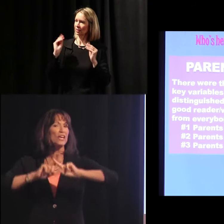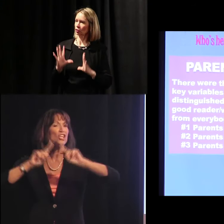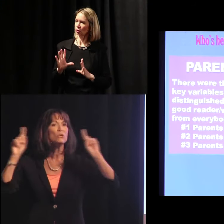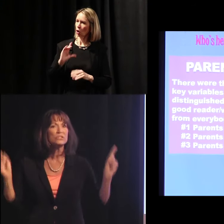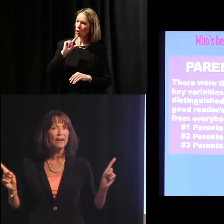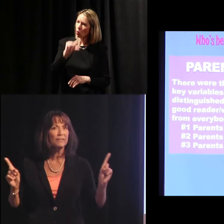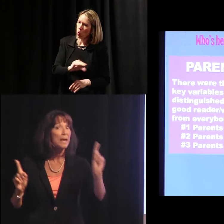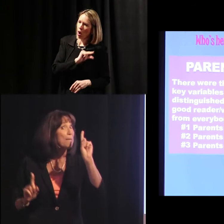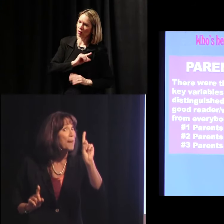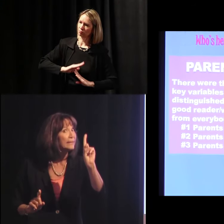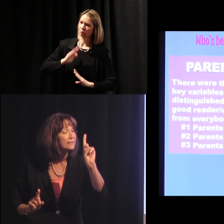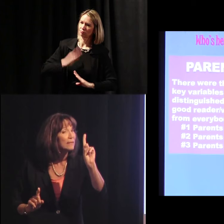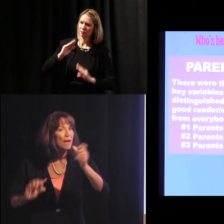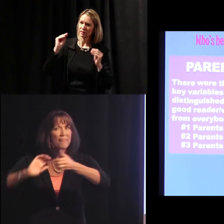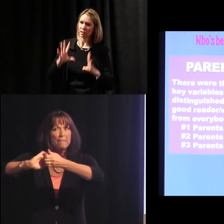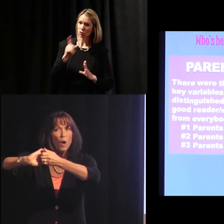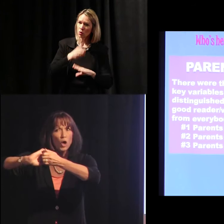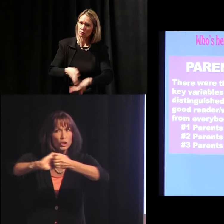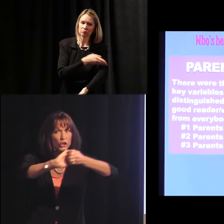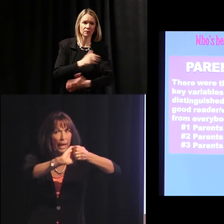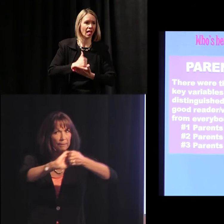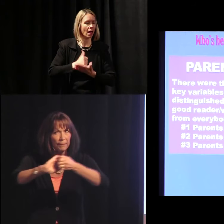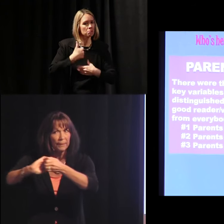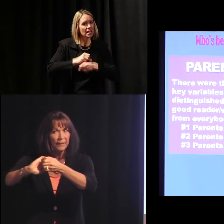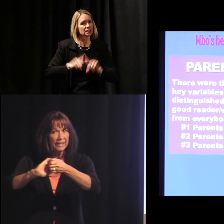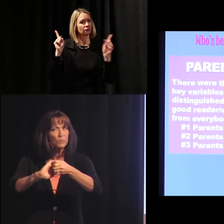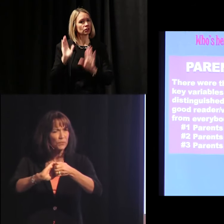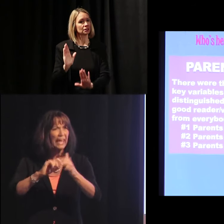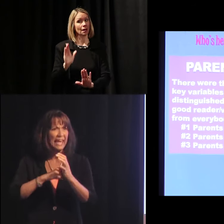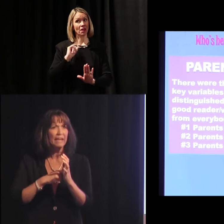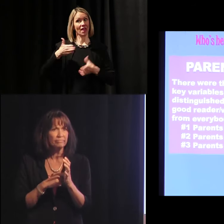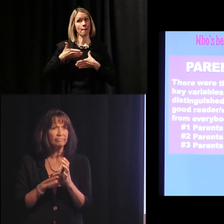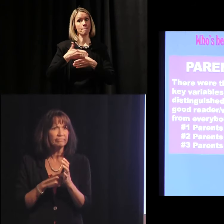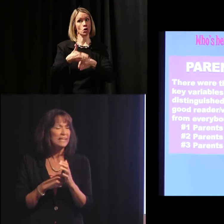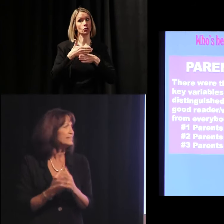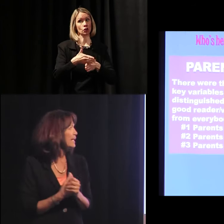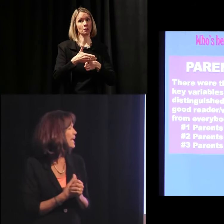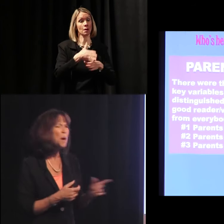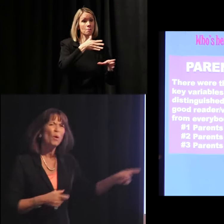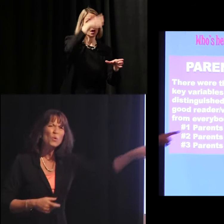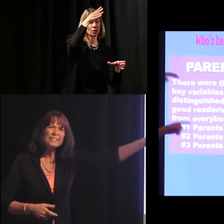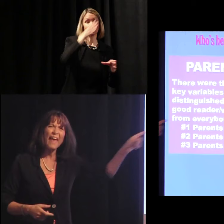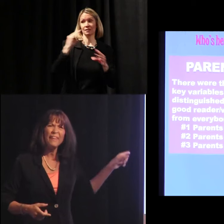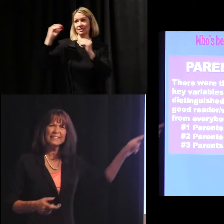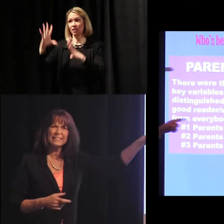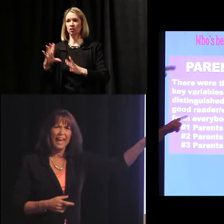make a huge difference. But that partnership is the key, is the key.